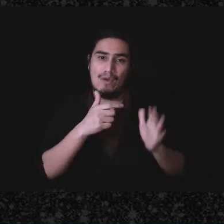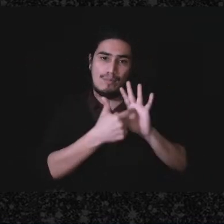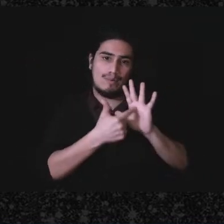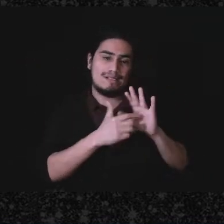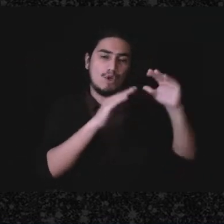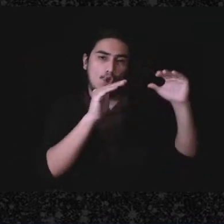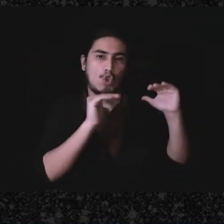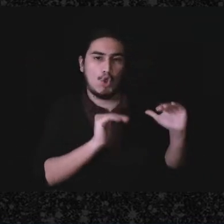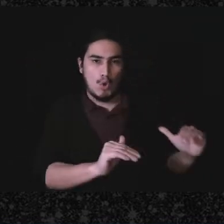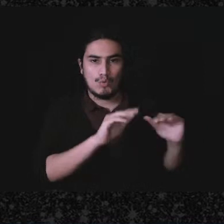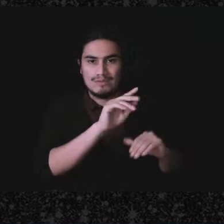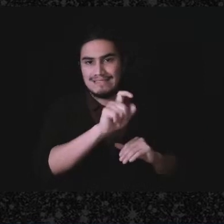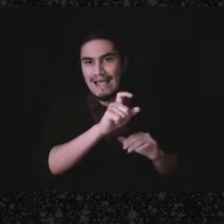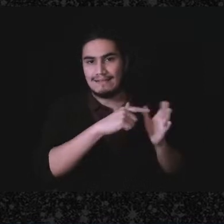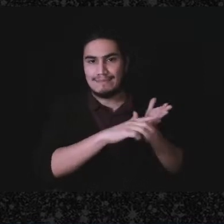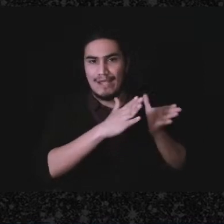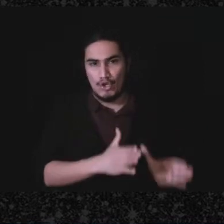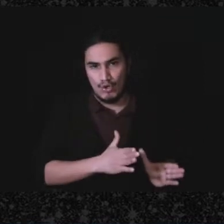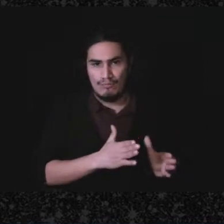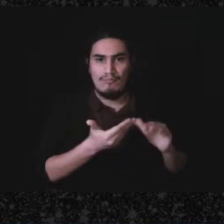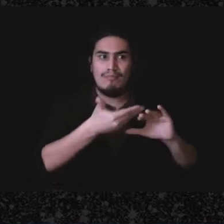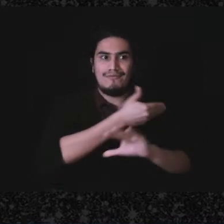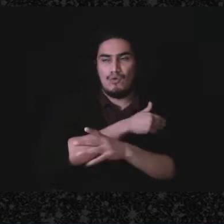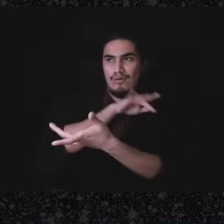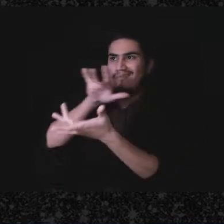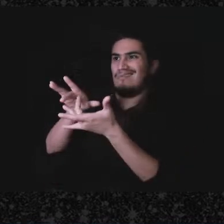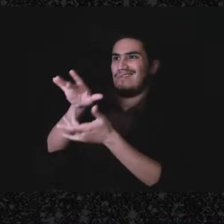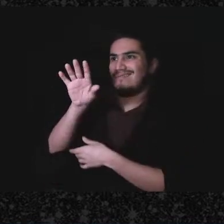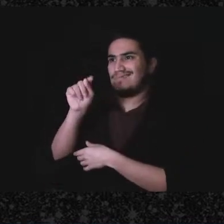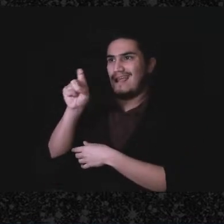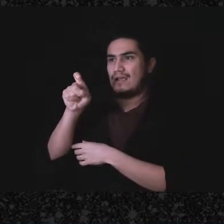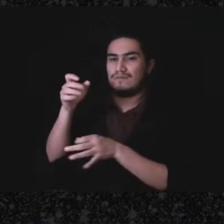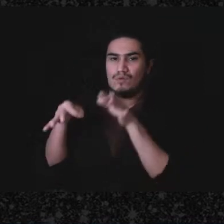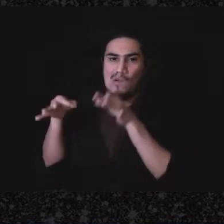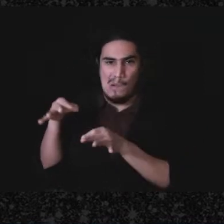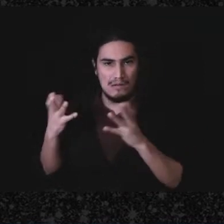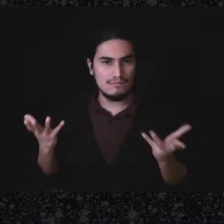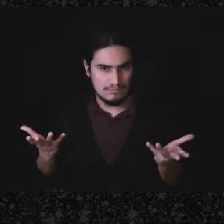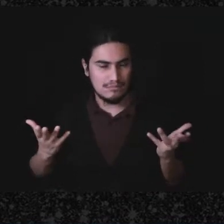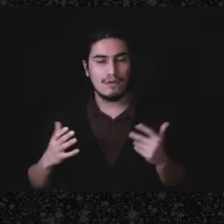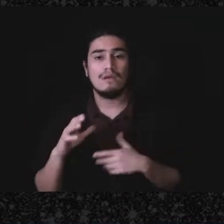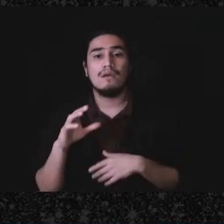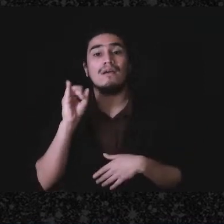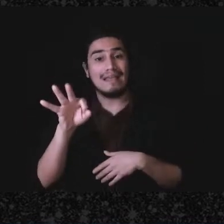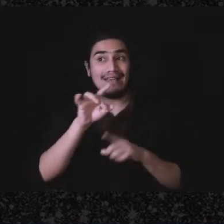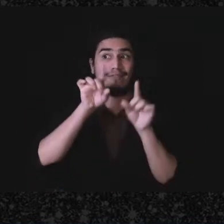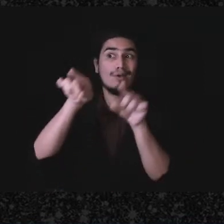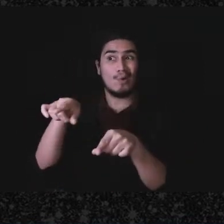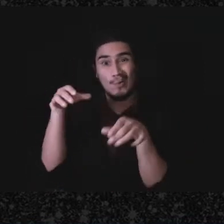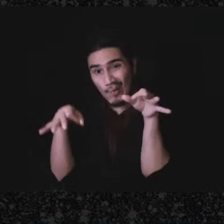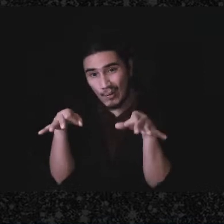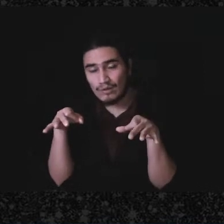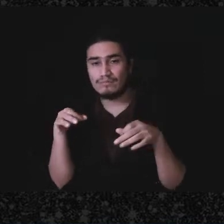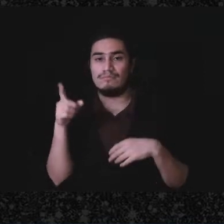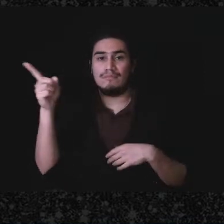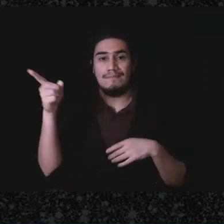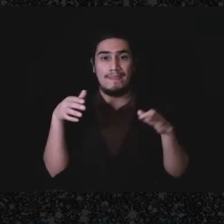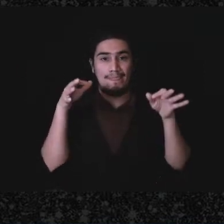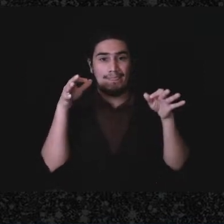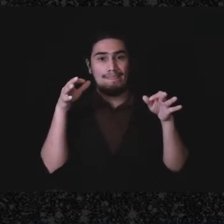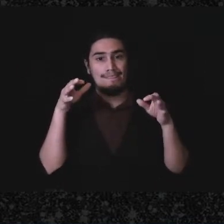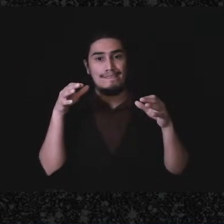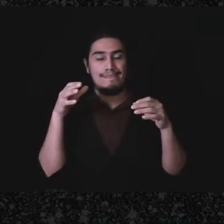before the United States Tax Court, and then if you do go to court and the judge agrees with the